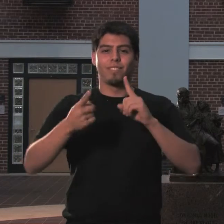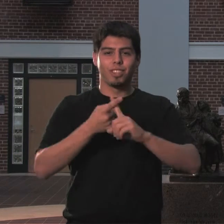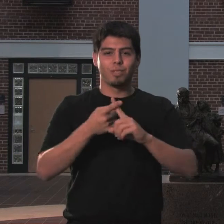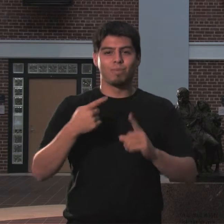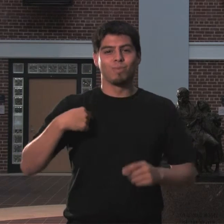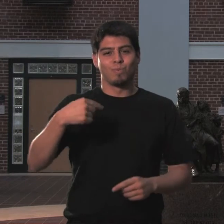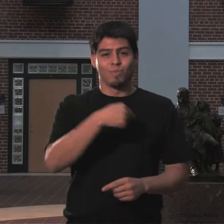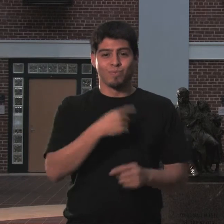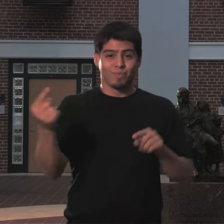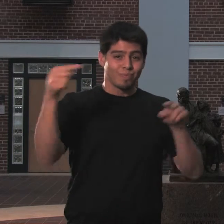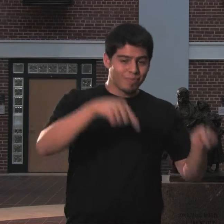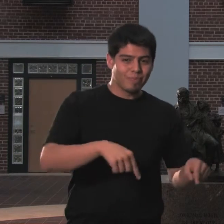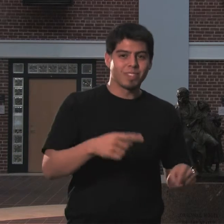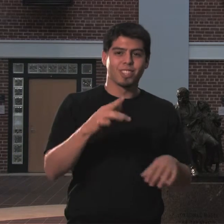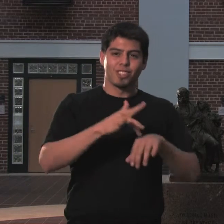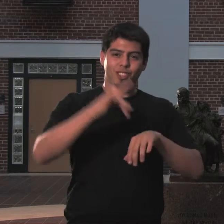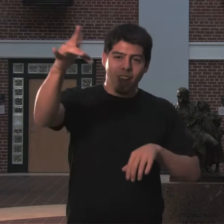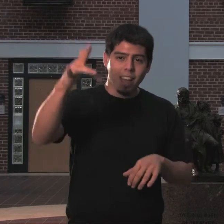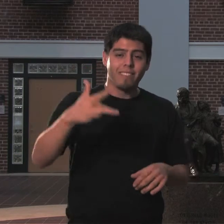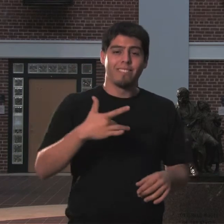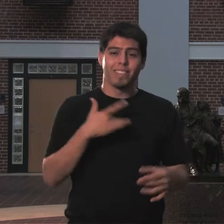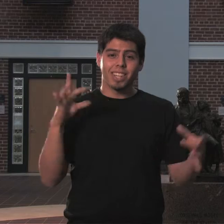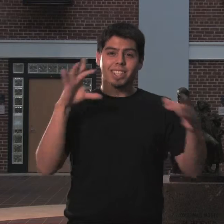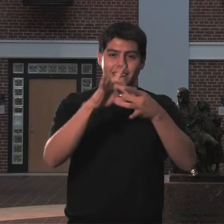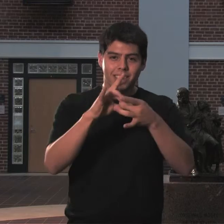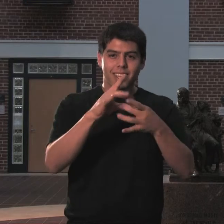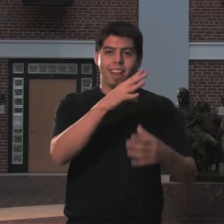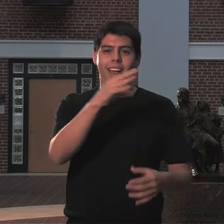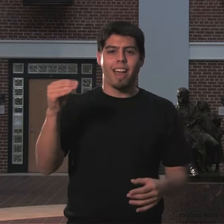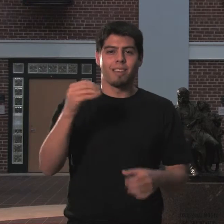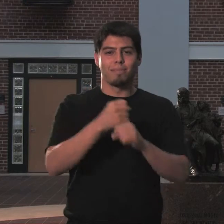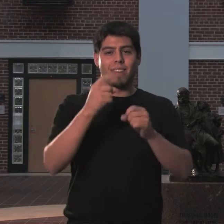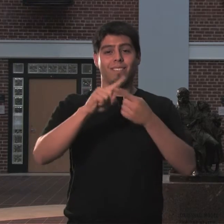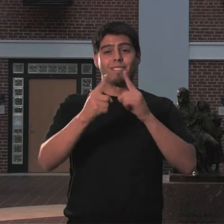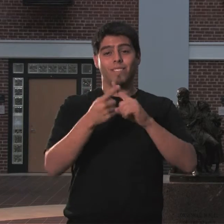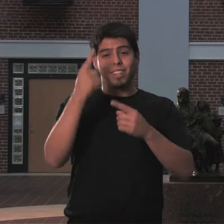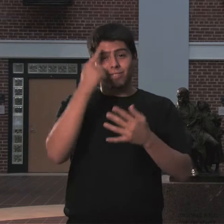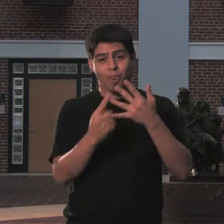You'll really shine here, feel connected, and make friends for